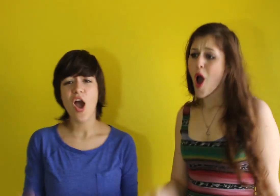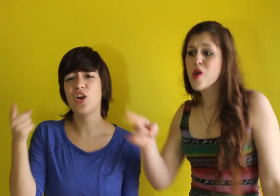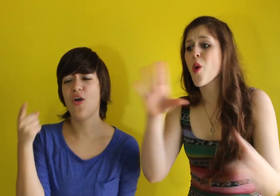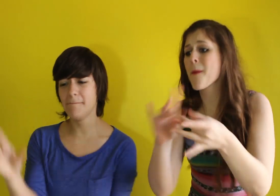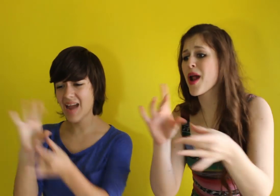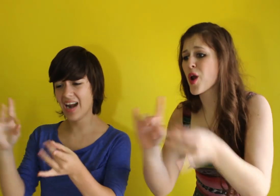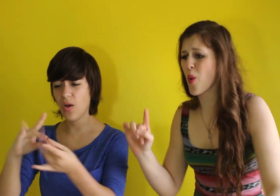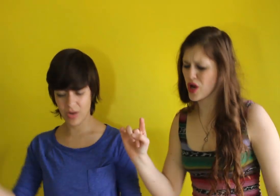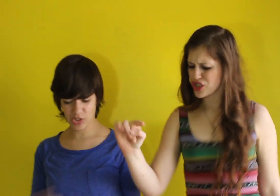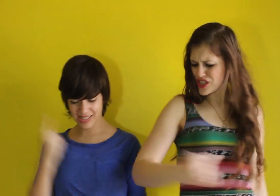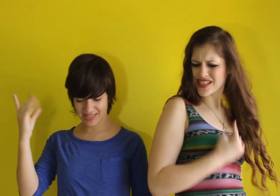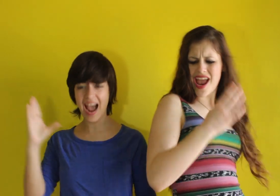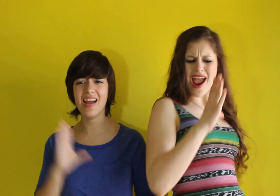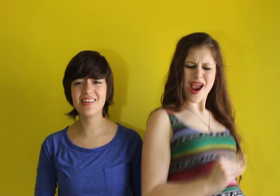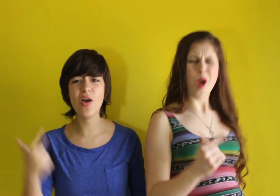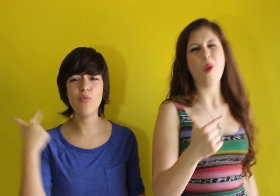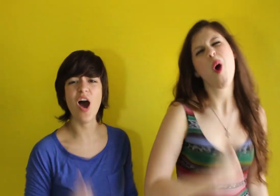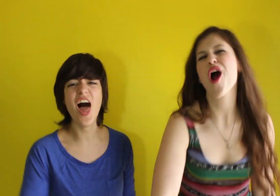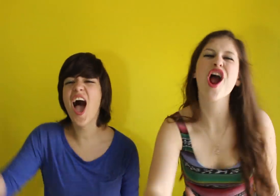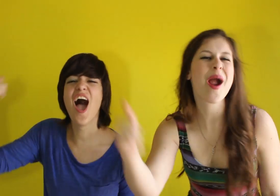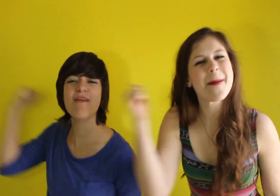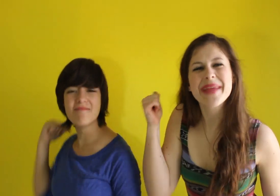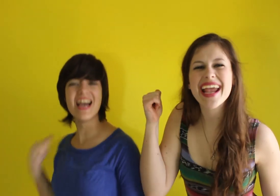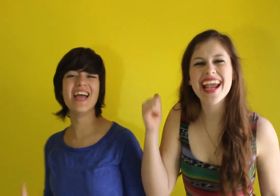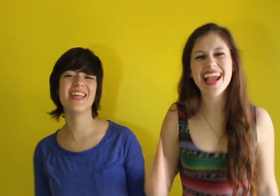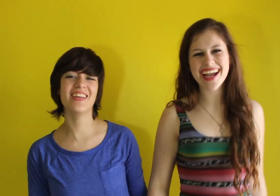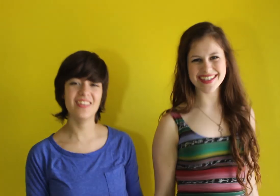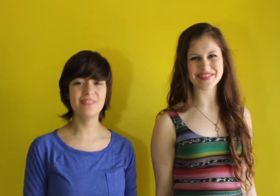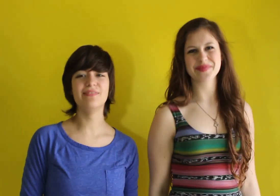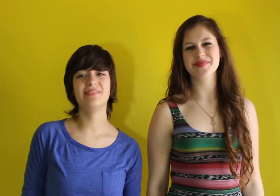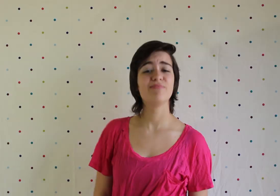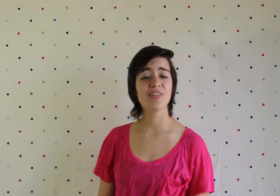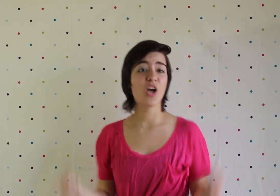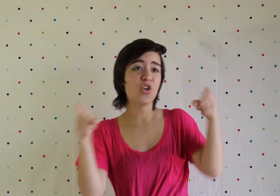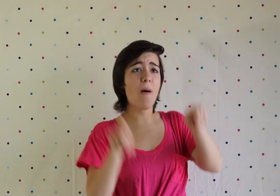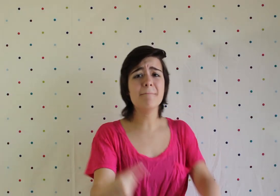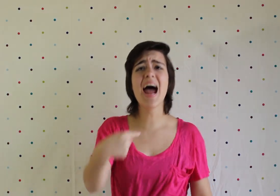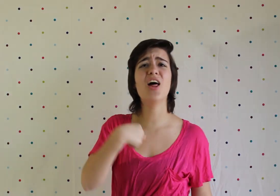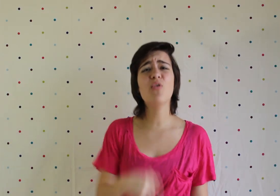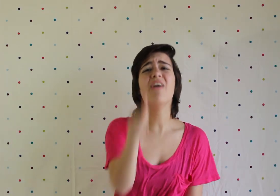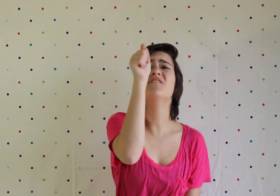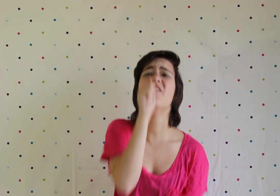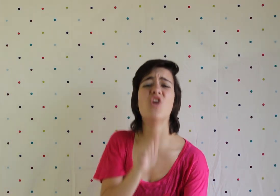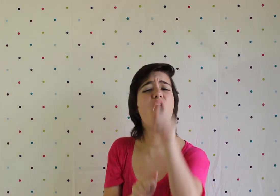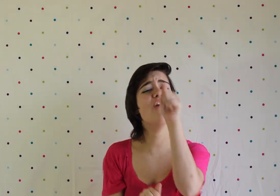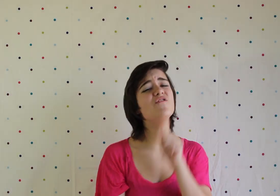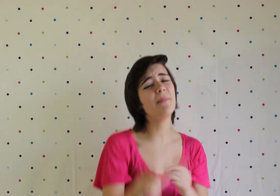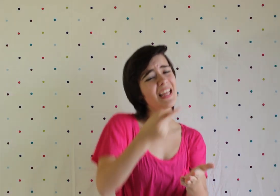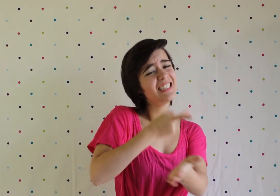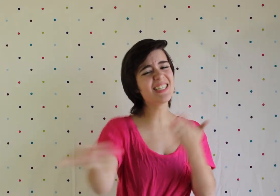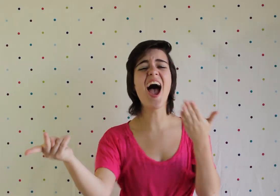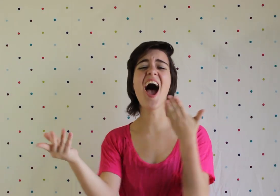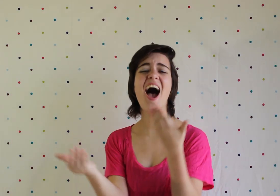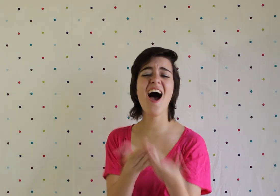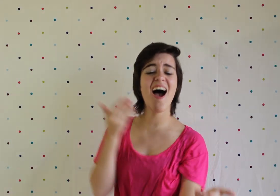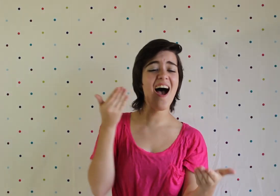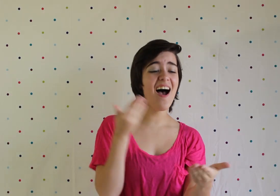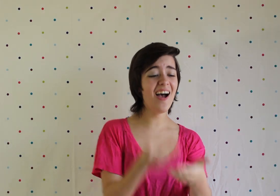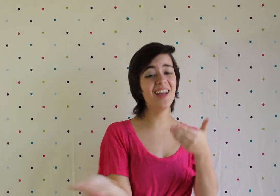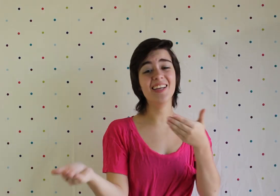No matter what you say, it won't hurt me No matter if I fall from the sky